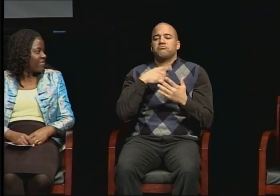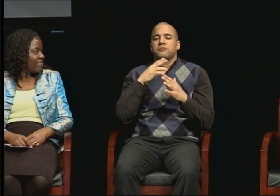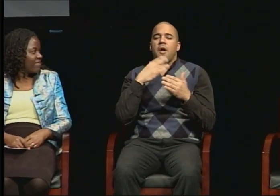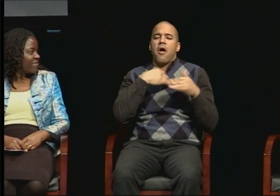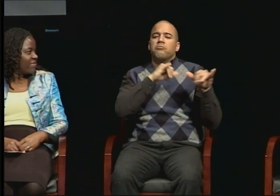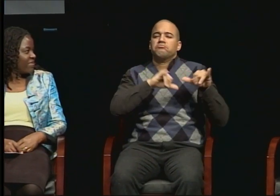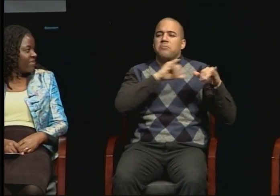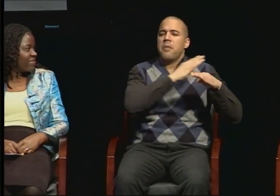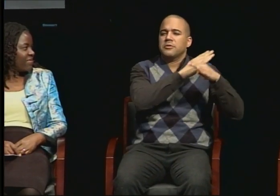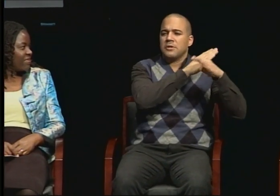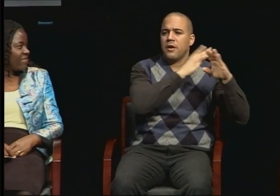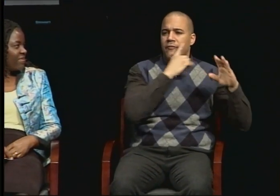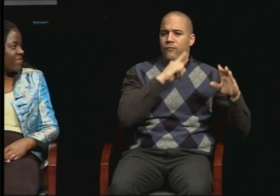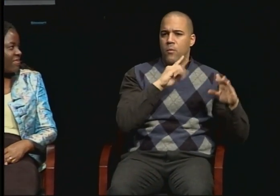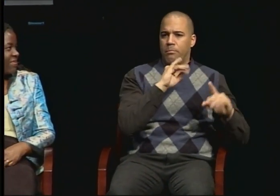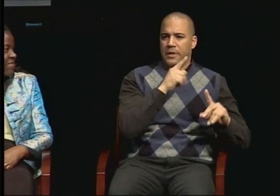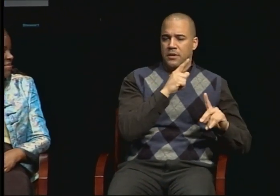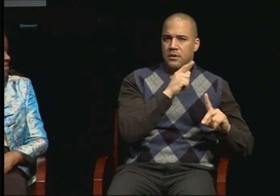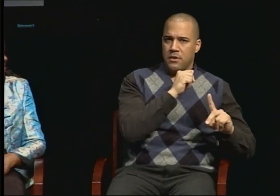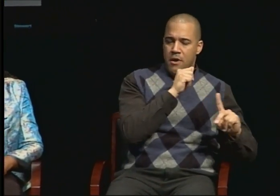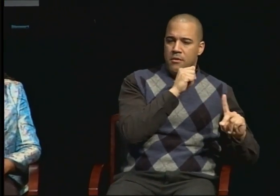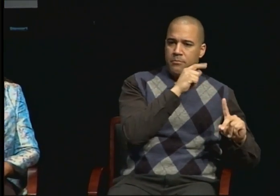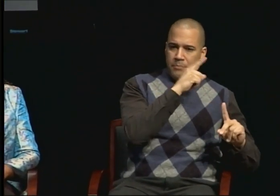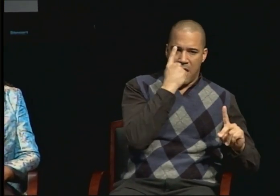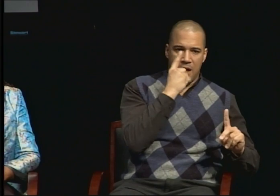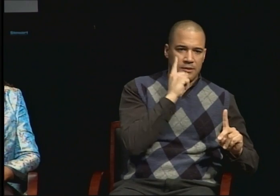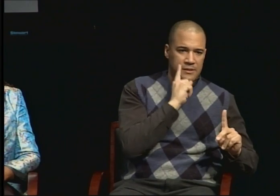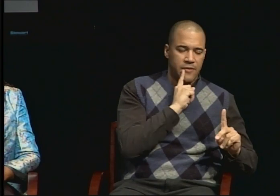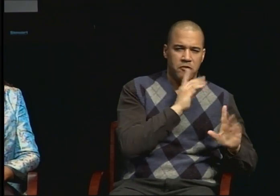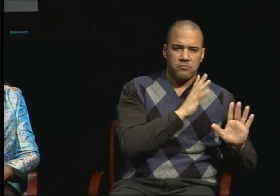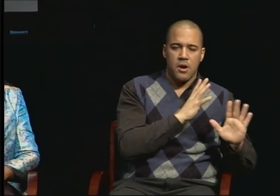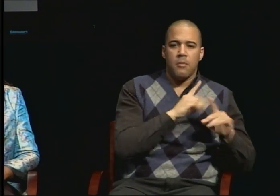of course being part of a double minority, being black and deaf. But another thing that also affected me